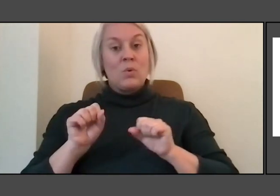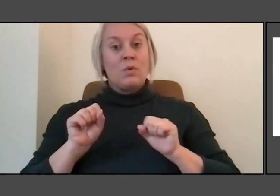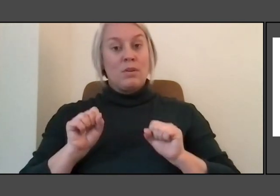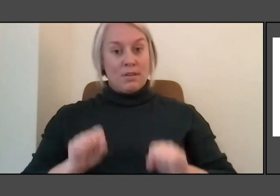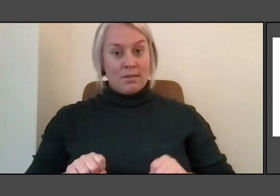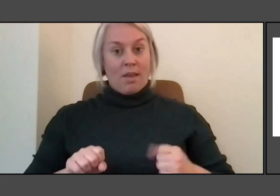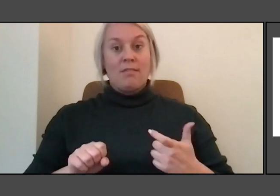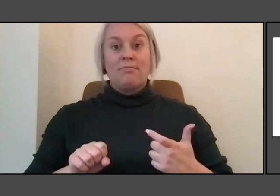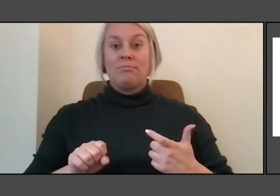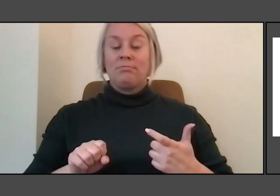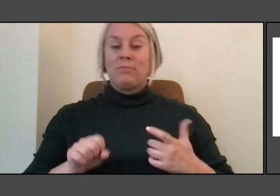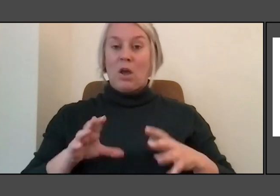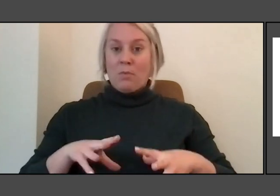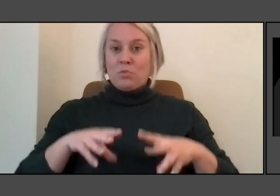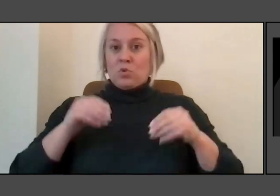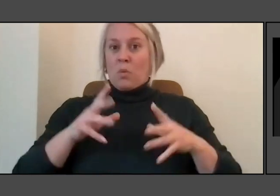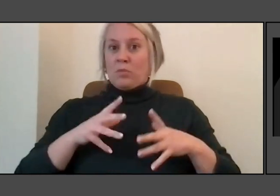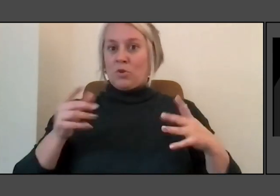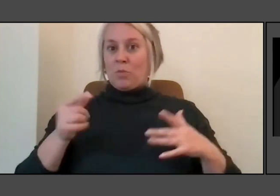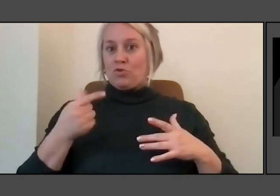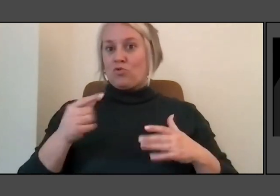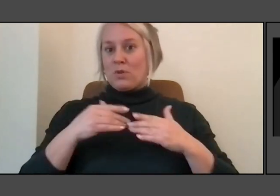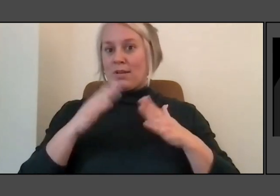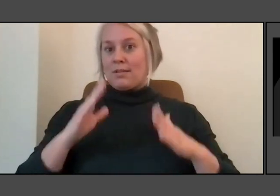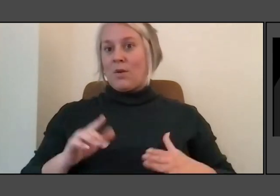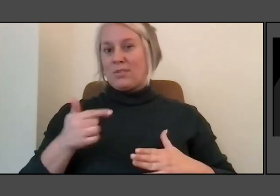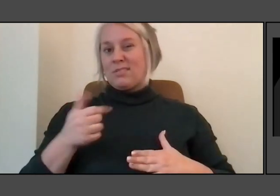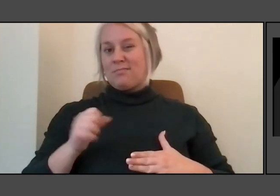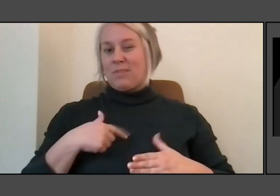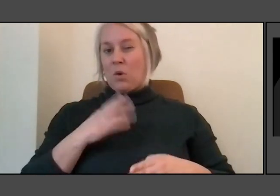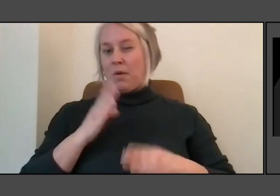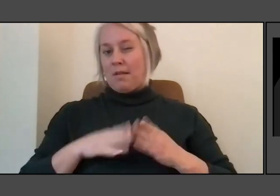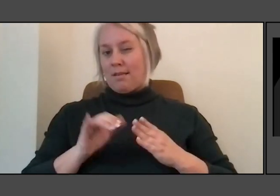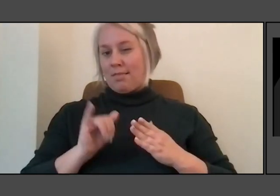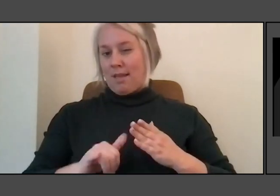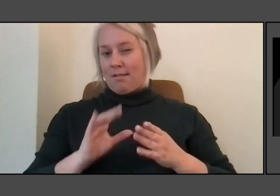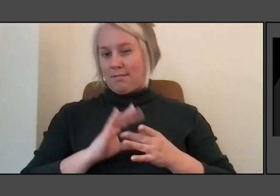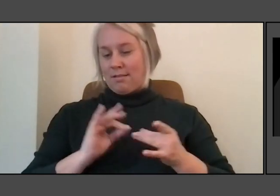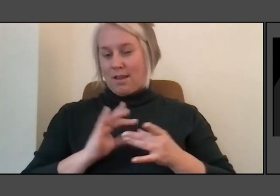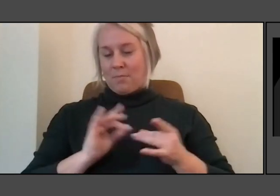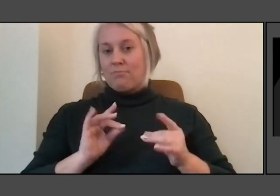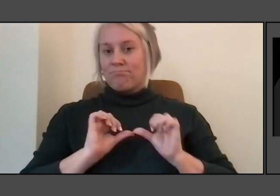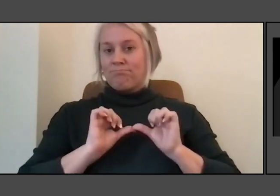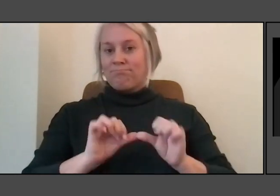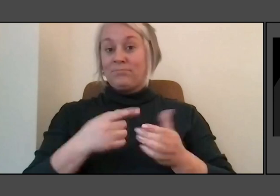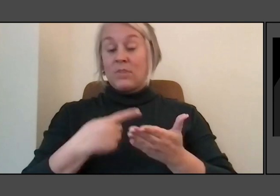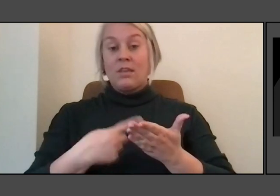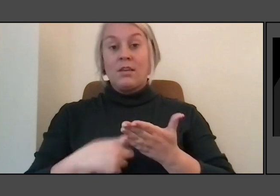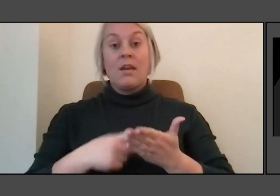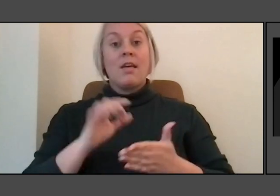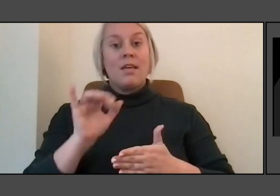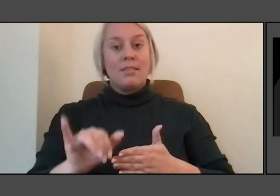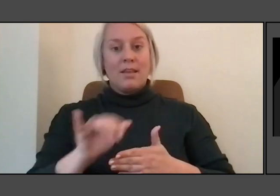So I'll just end with that and then we can continue the conversation. But I think that's the difference. It's literally what is missing.